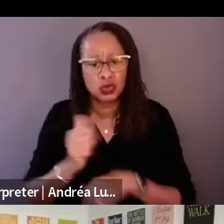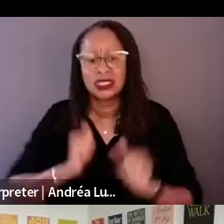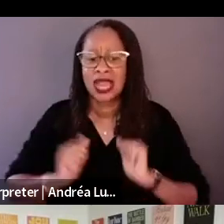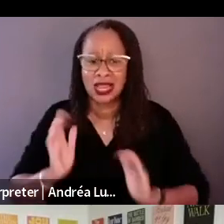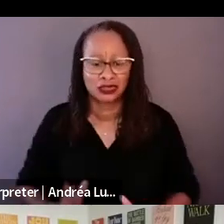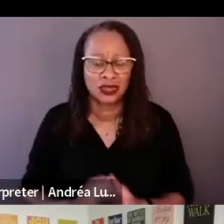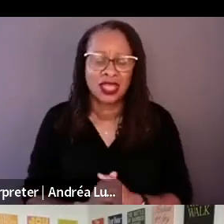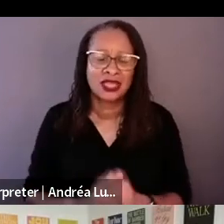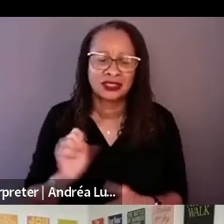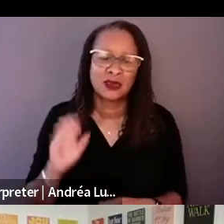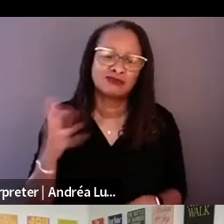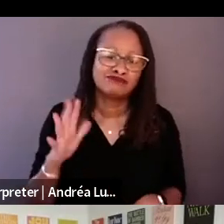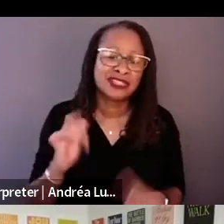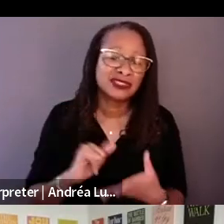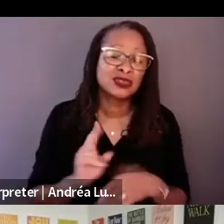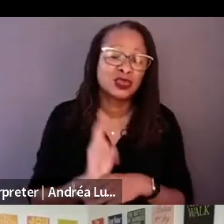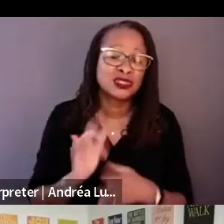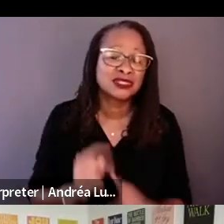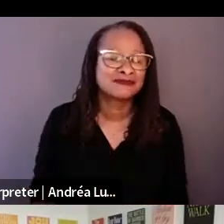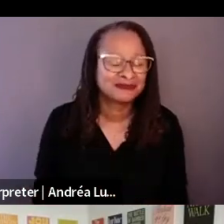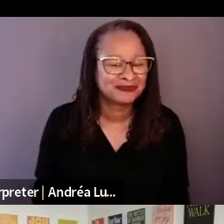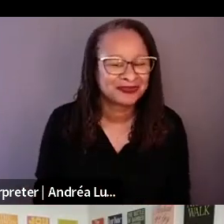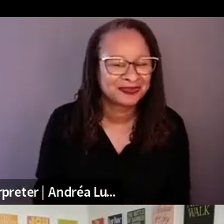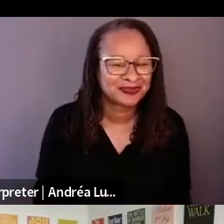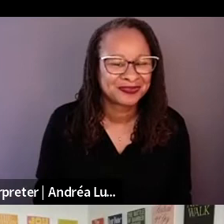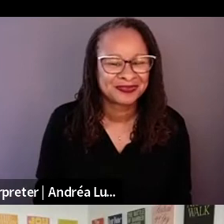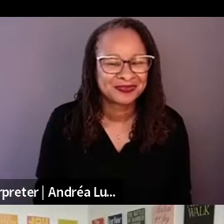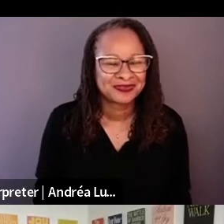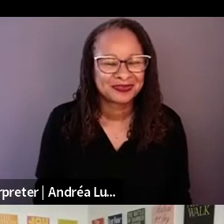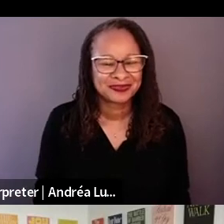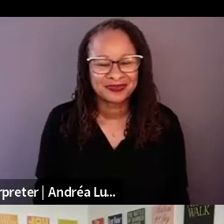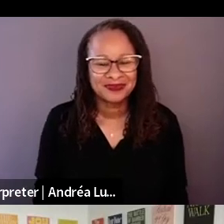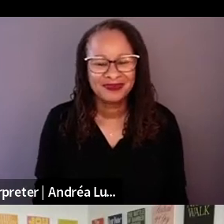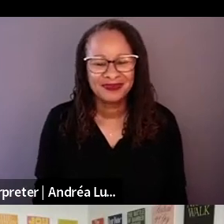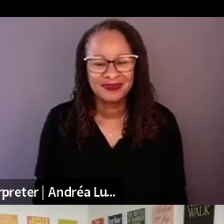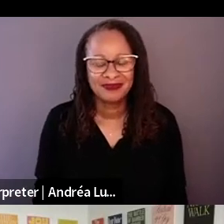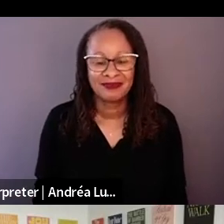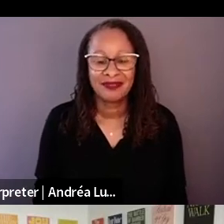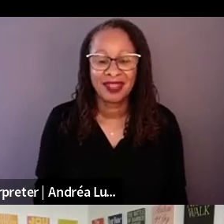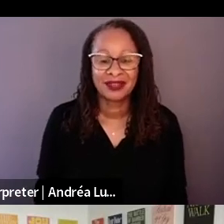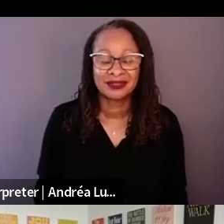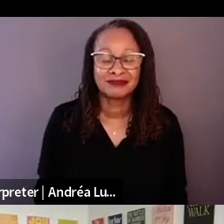I don't know.